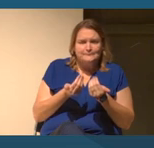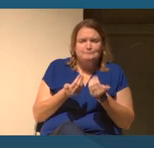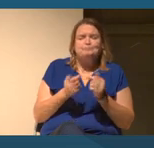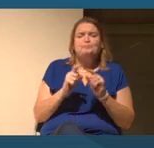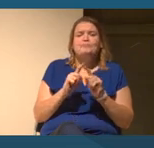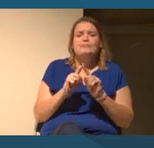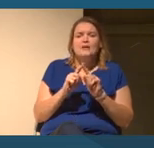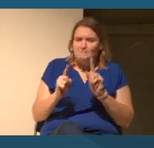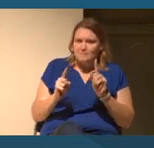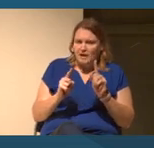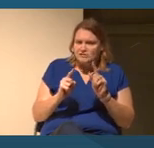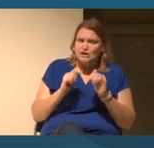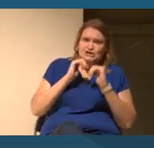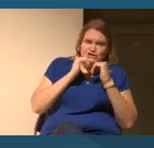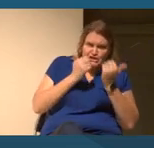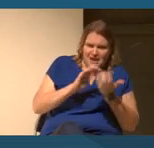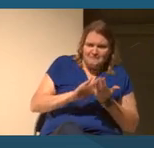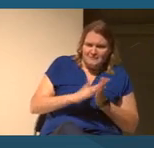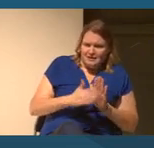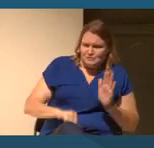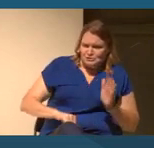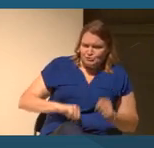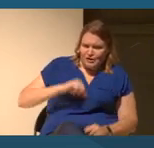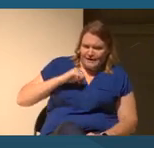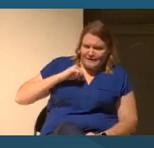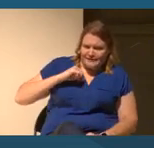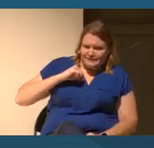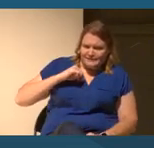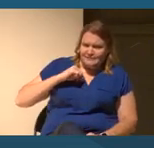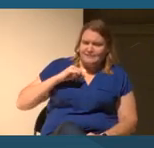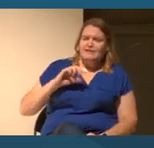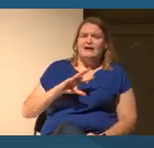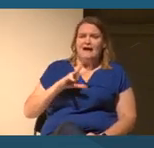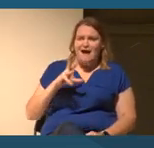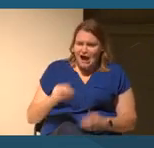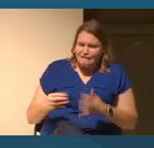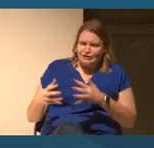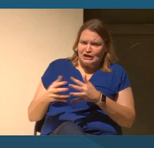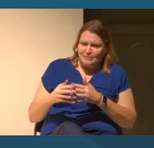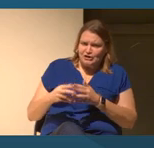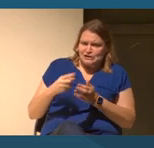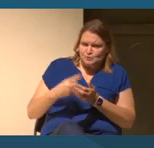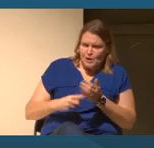on how not only the model of what African Americans have done with that history, but